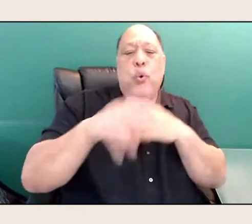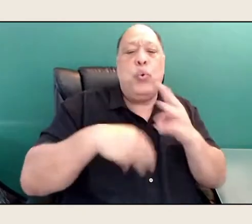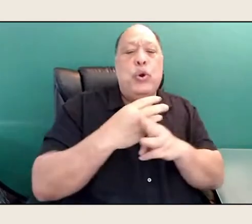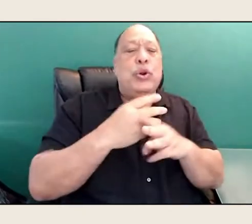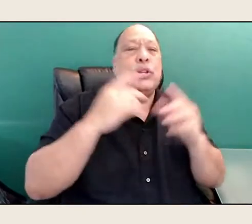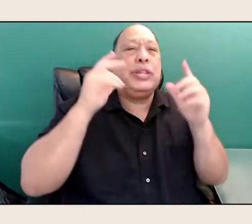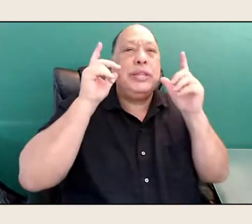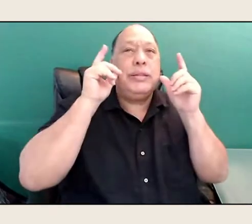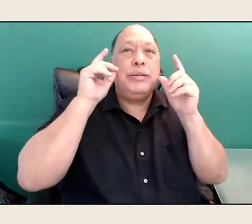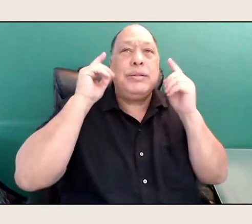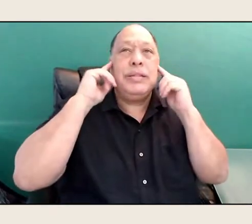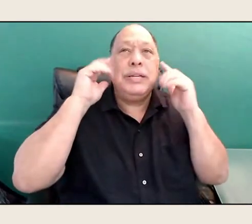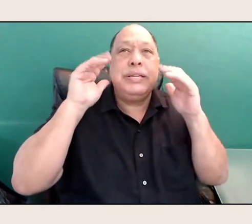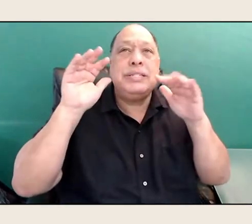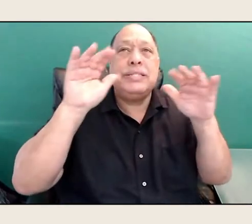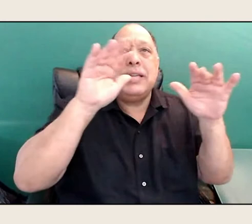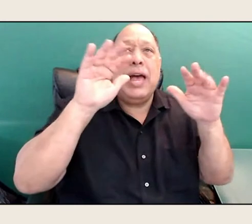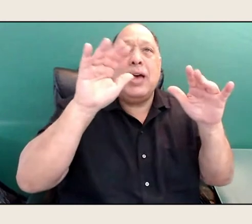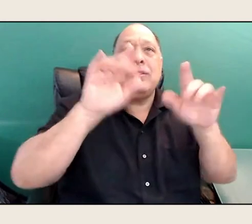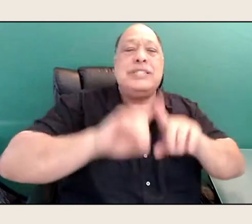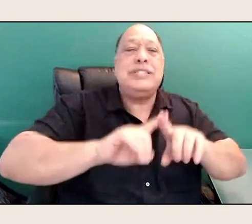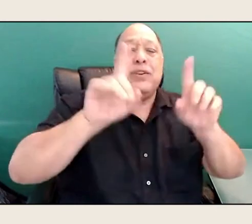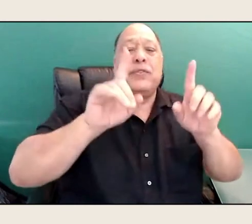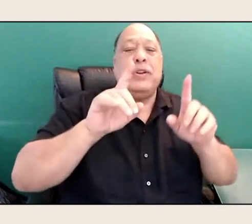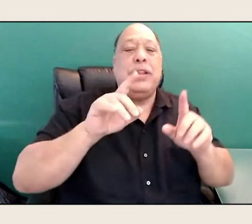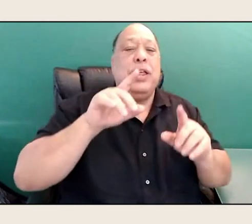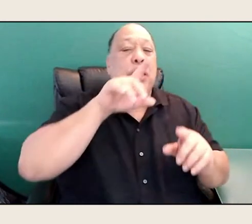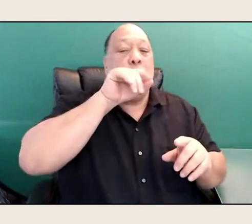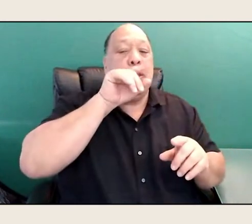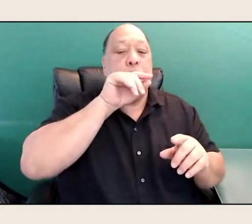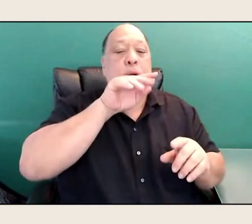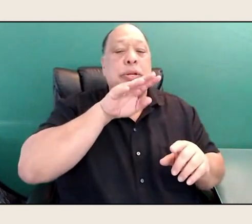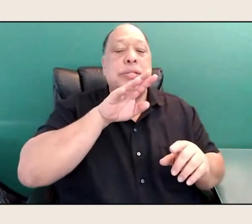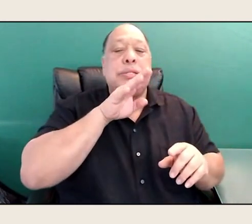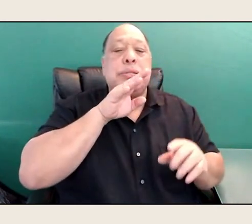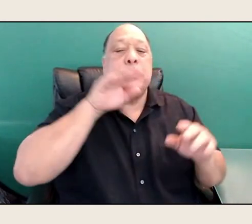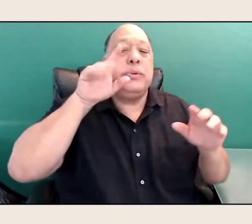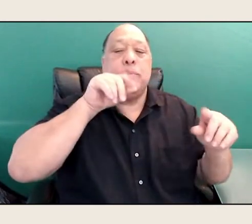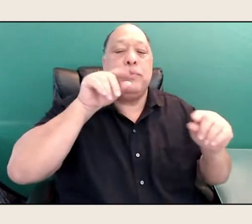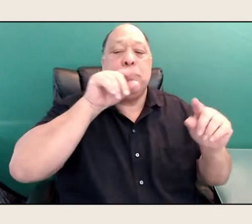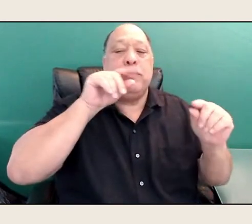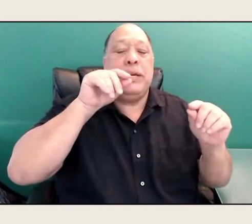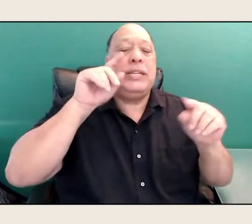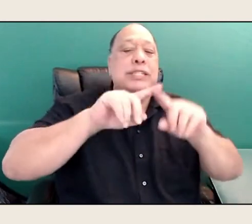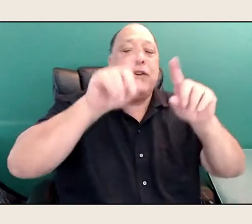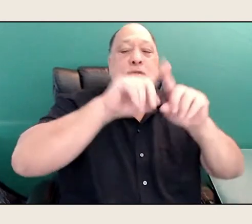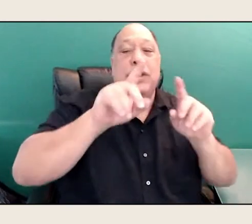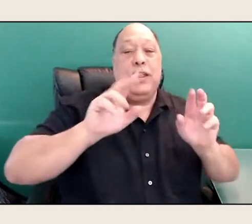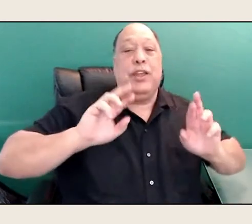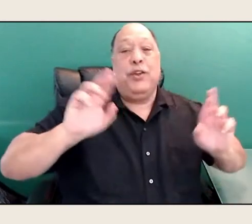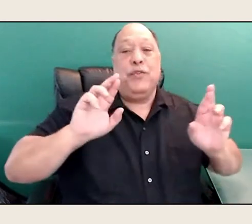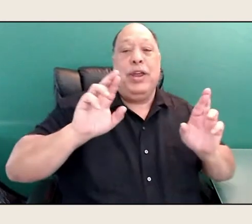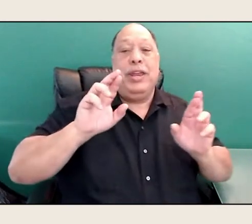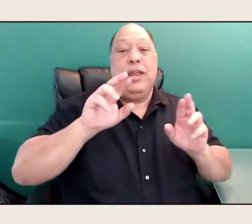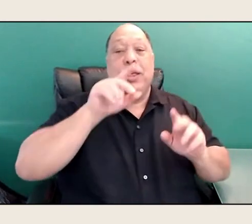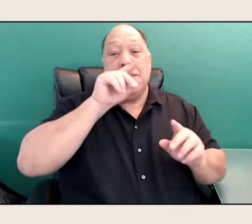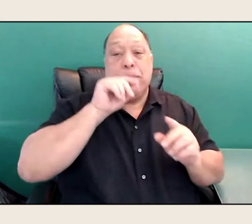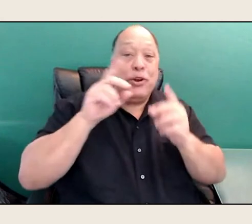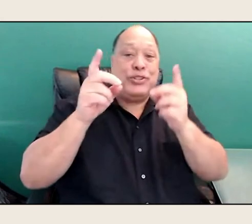different in spring. The birds speak differently, they're all getting ready, everybody's dating. They're making nests.